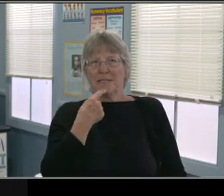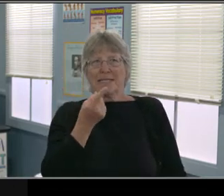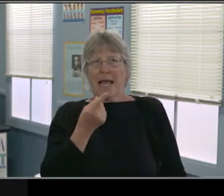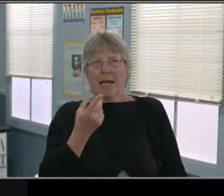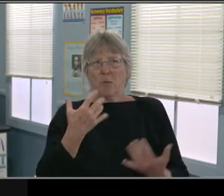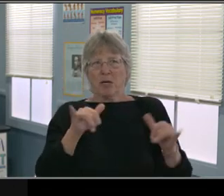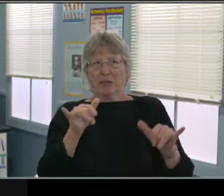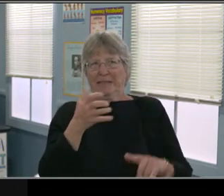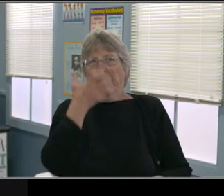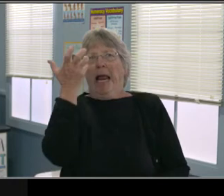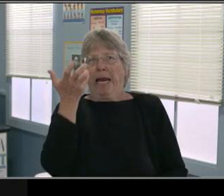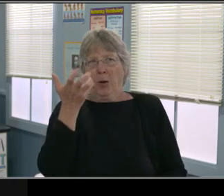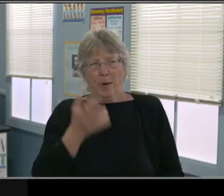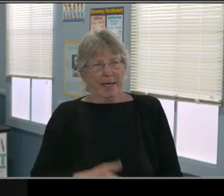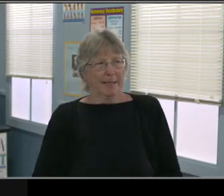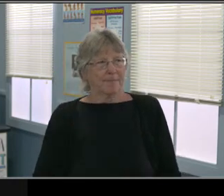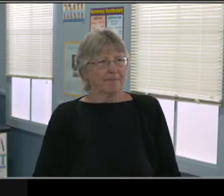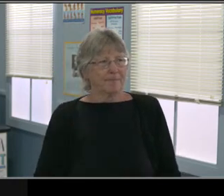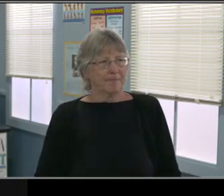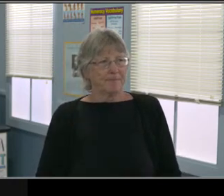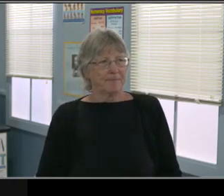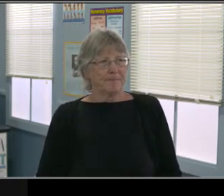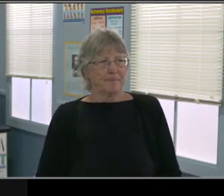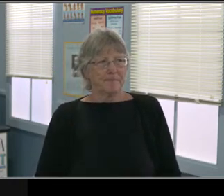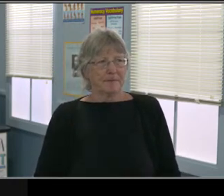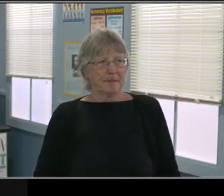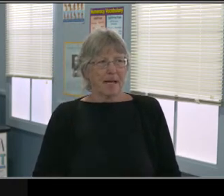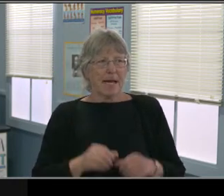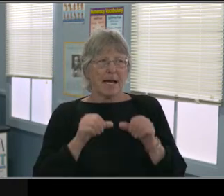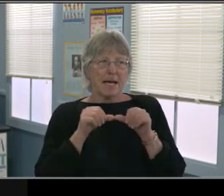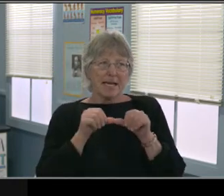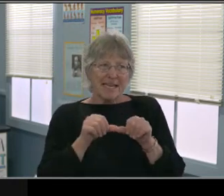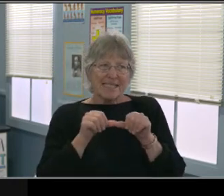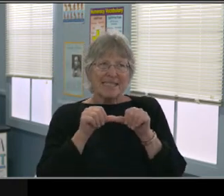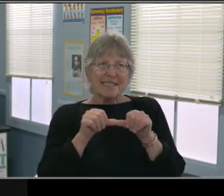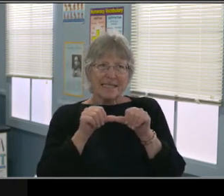It's a less stressful learning environment, okay?